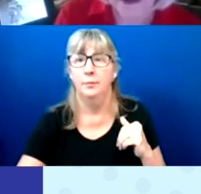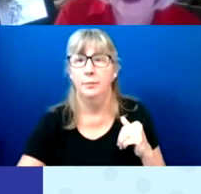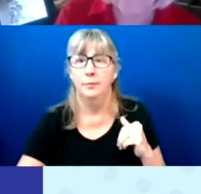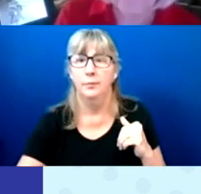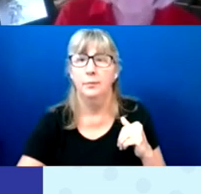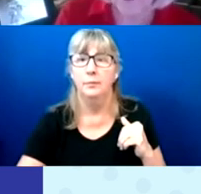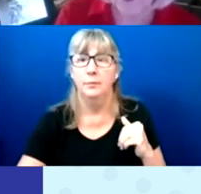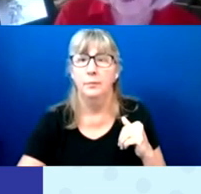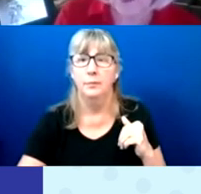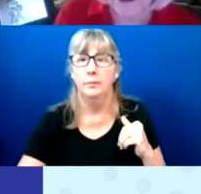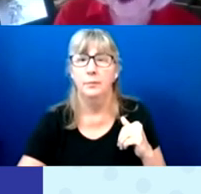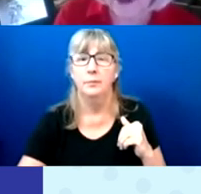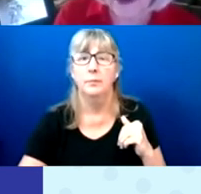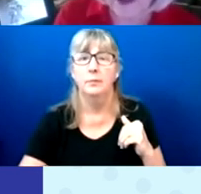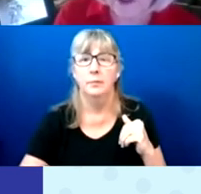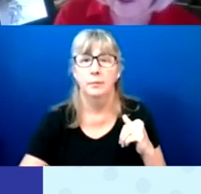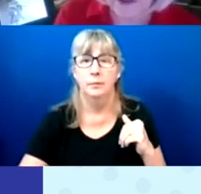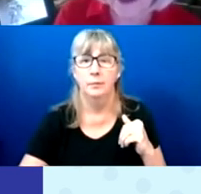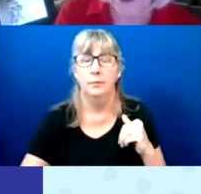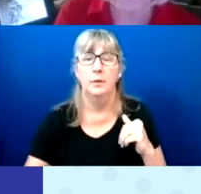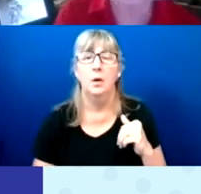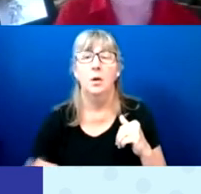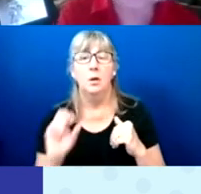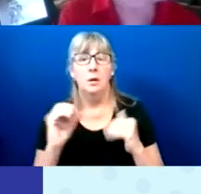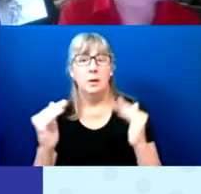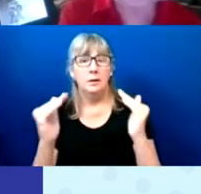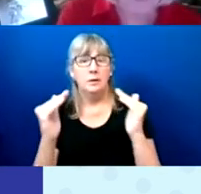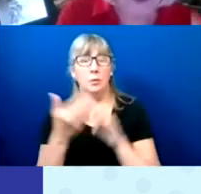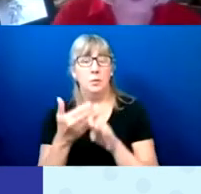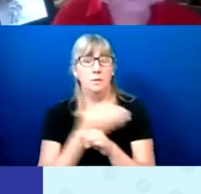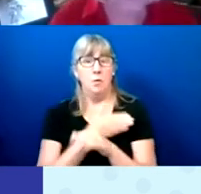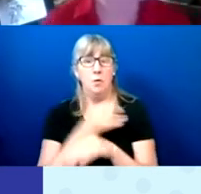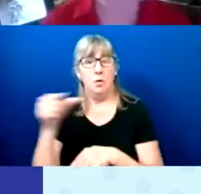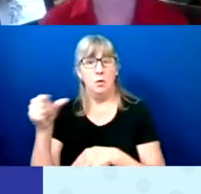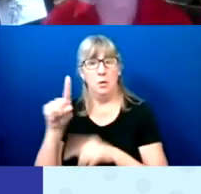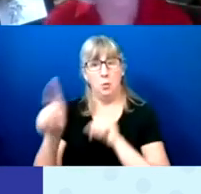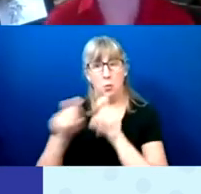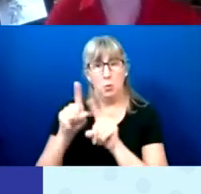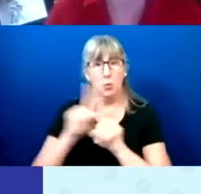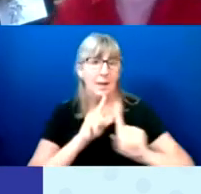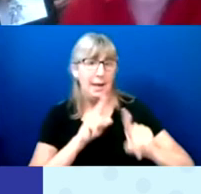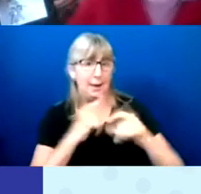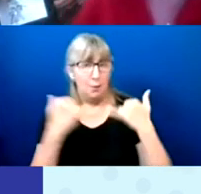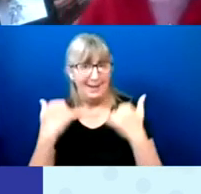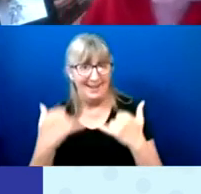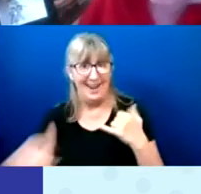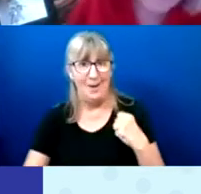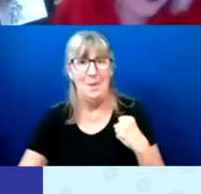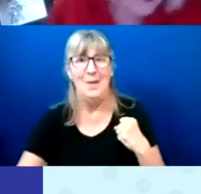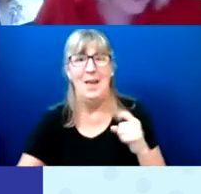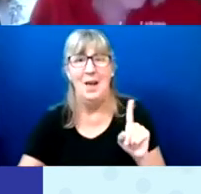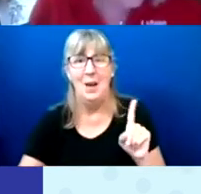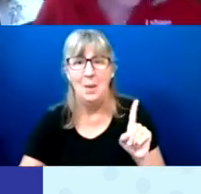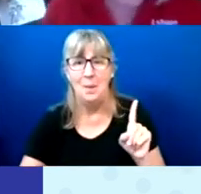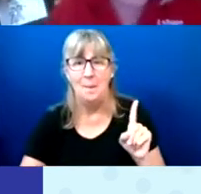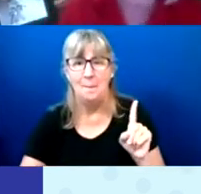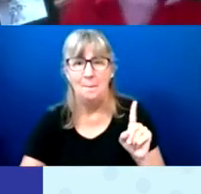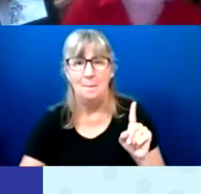By a few we go into the Q&A, which is right now, so, Robin, I'm going to turn it over